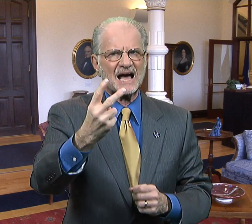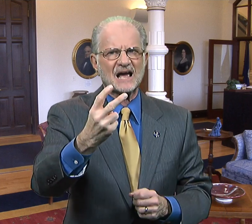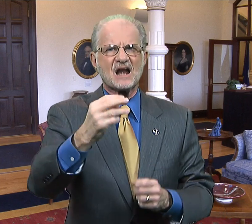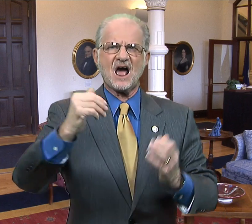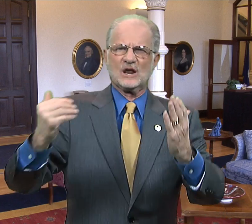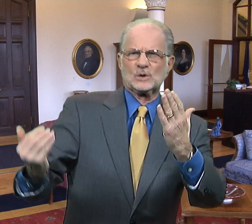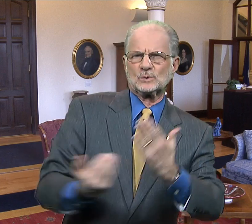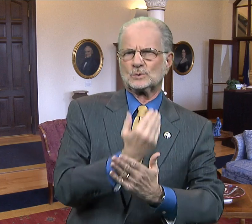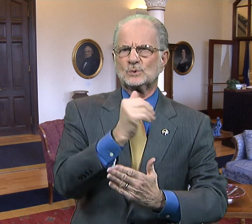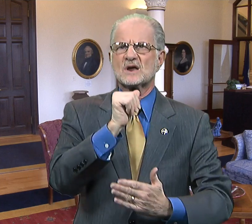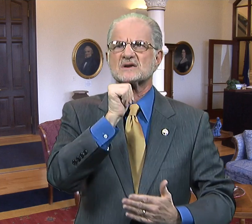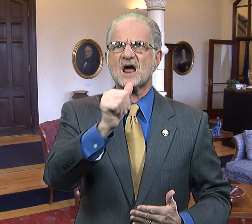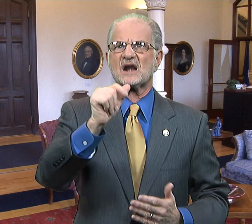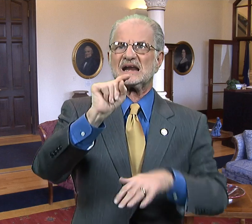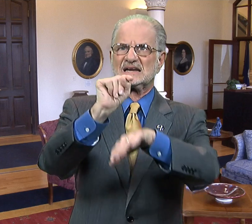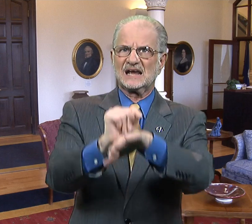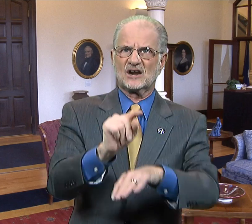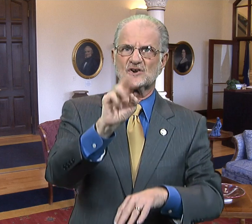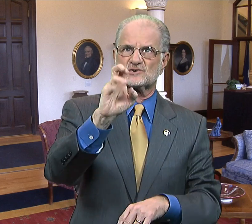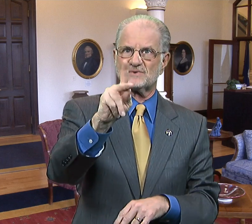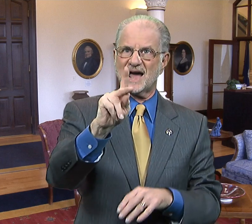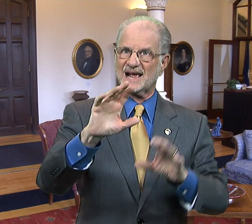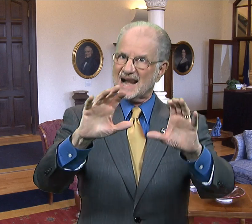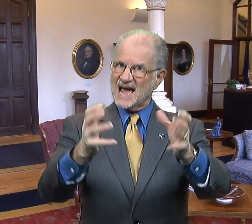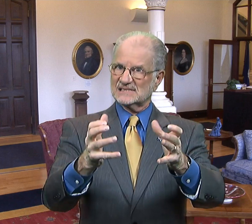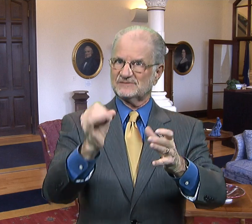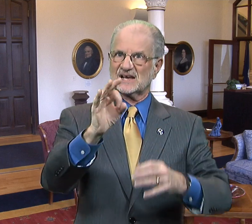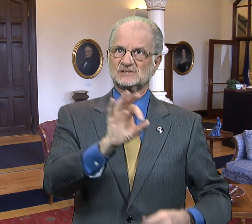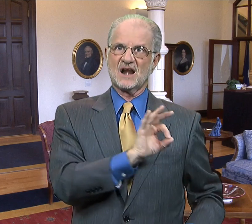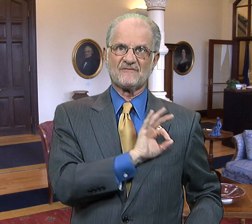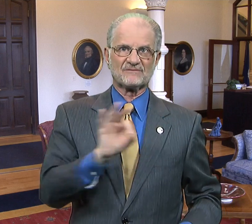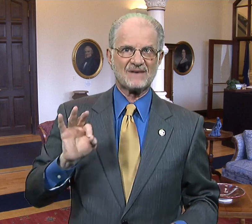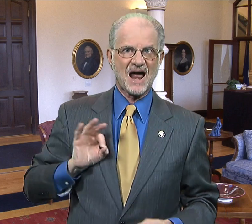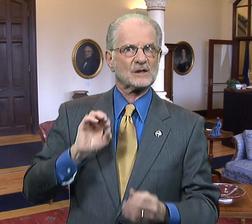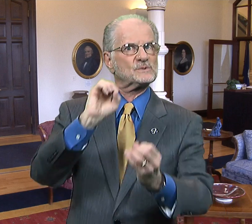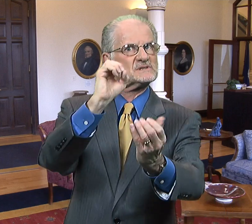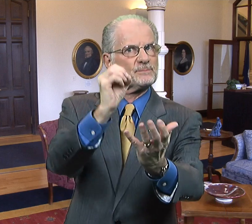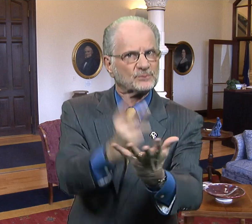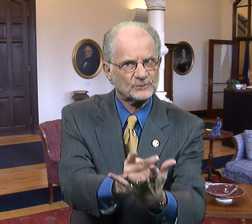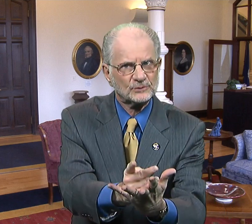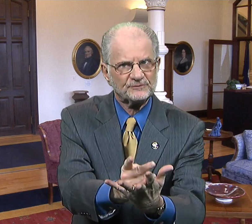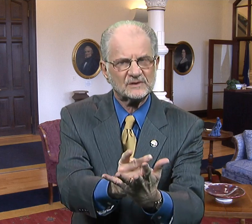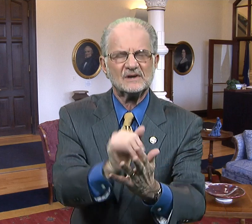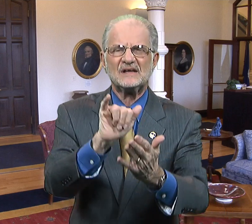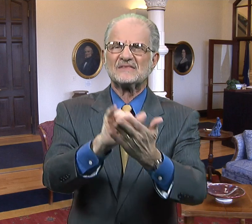Second, a new non-tenure track classification of faculty was approved.